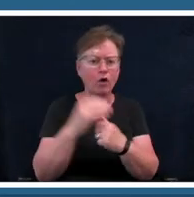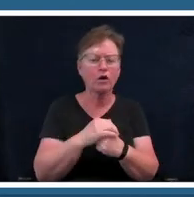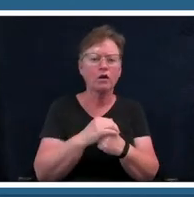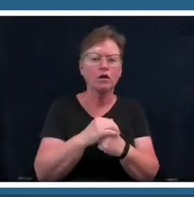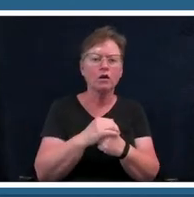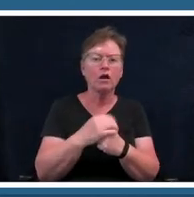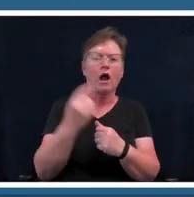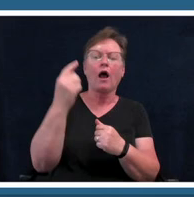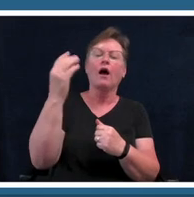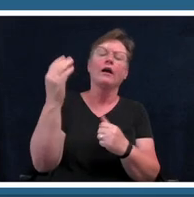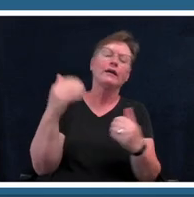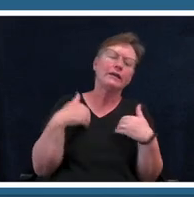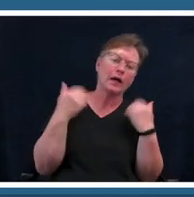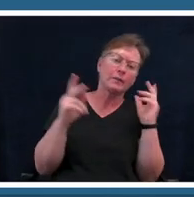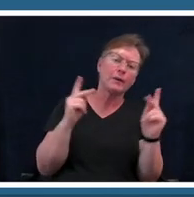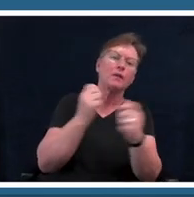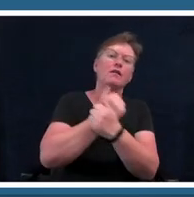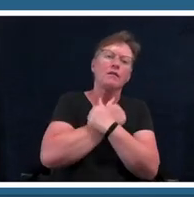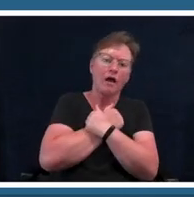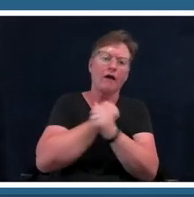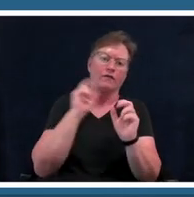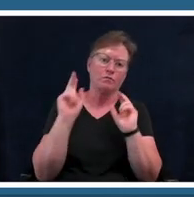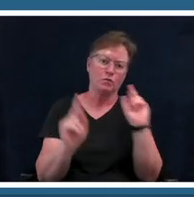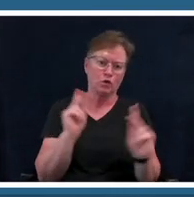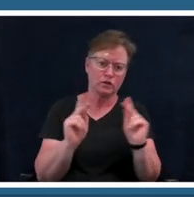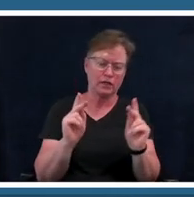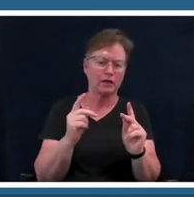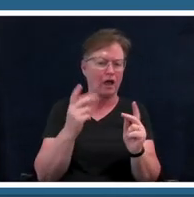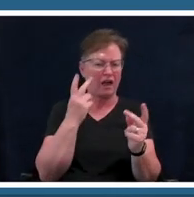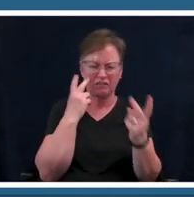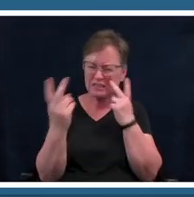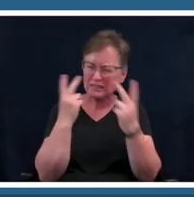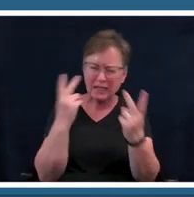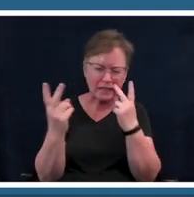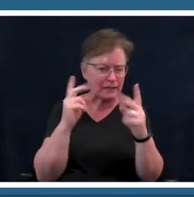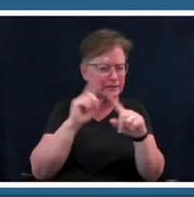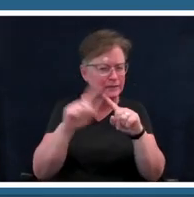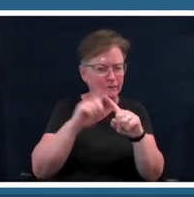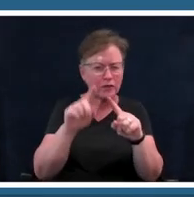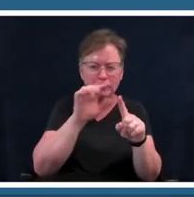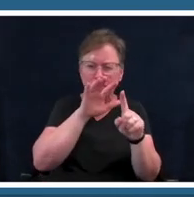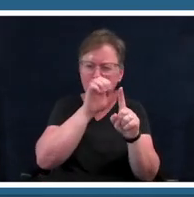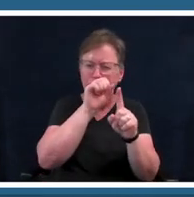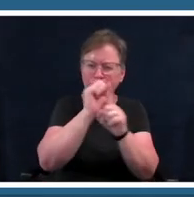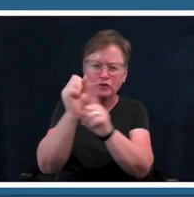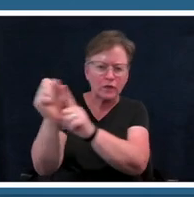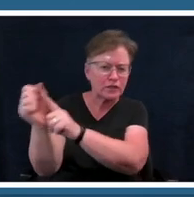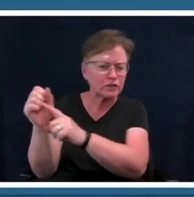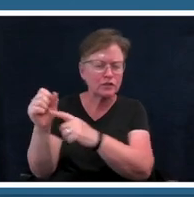i've taught in so many different types of settings um and i've taught things